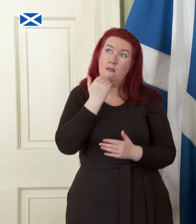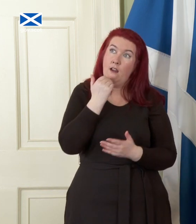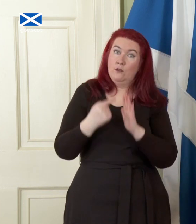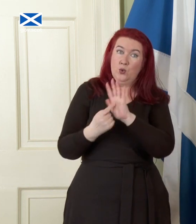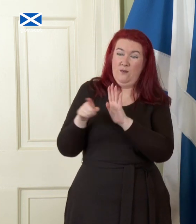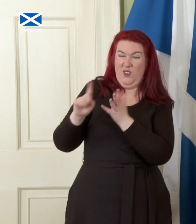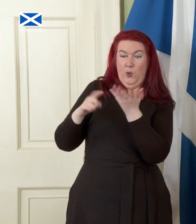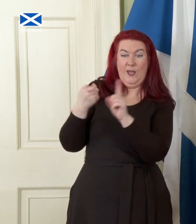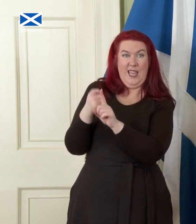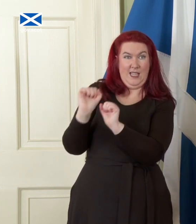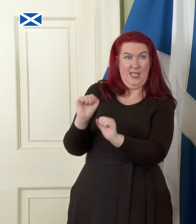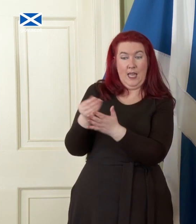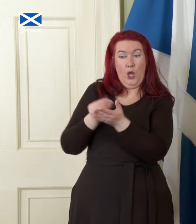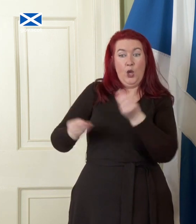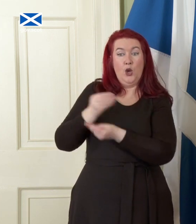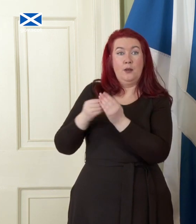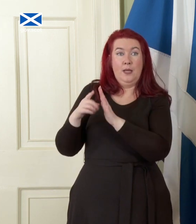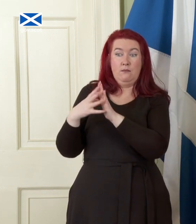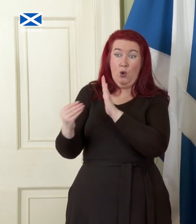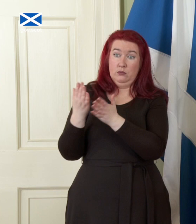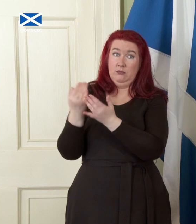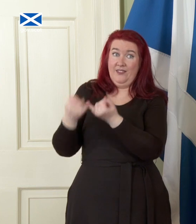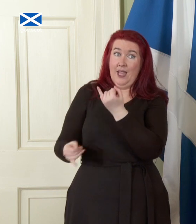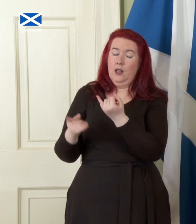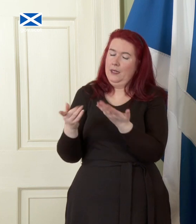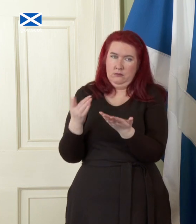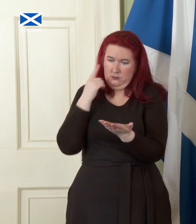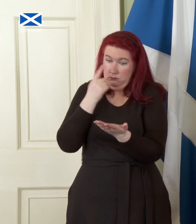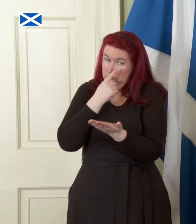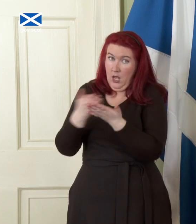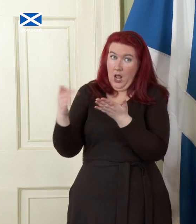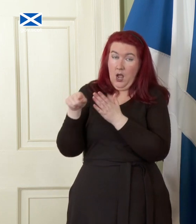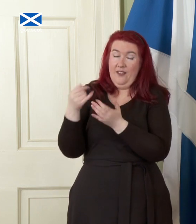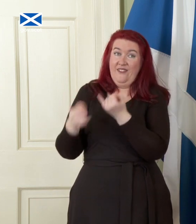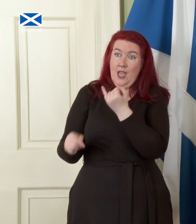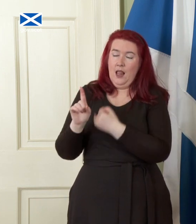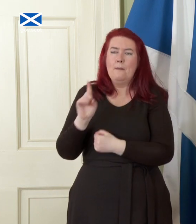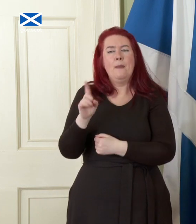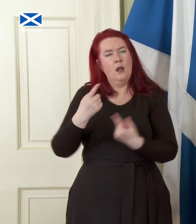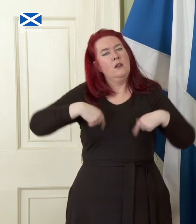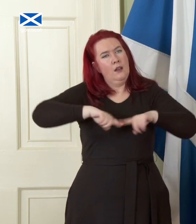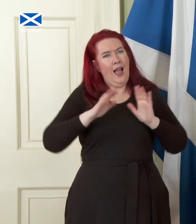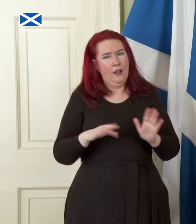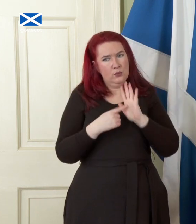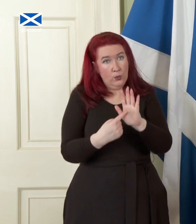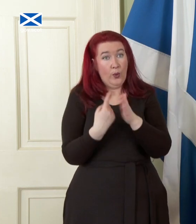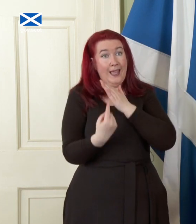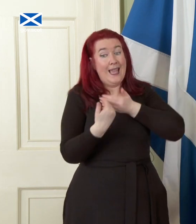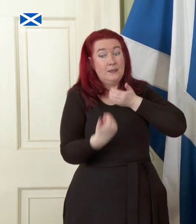model is failing, even though it demonstrably is. We must demonstrate that independence offers